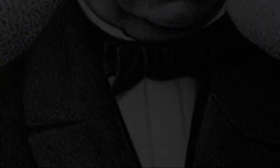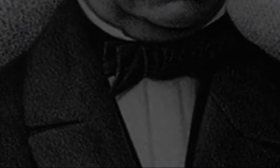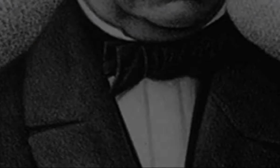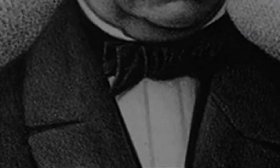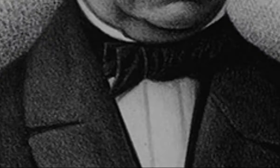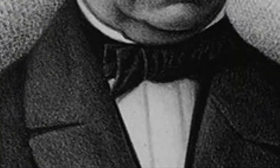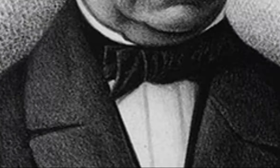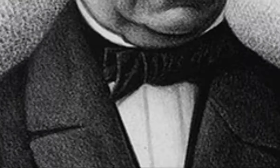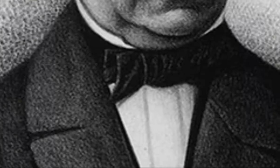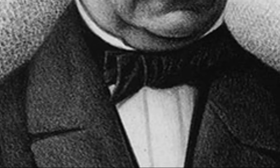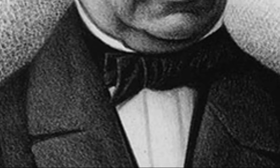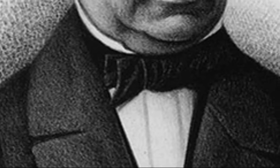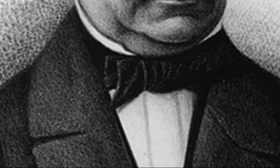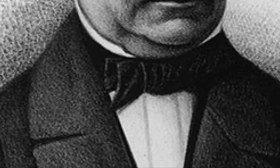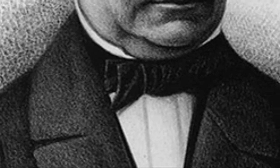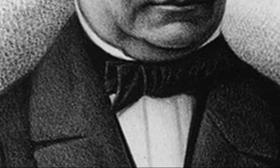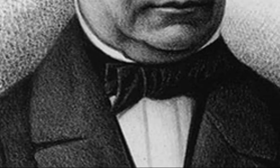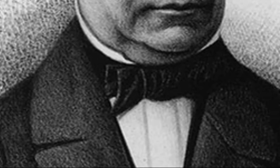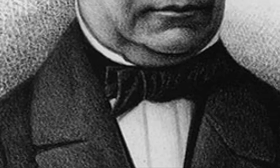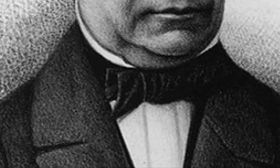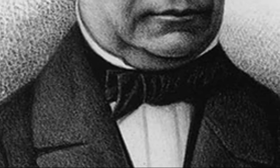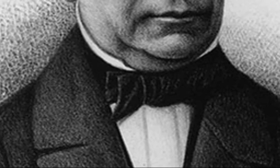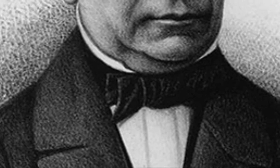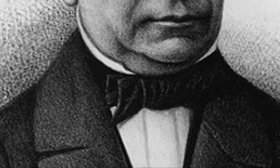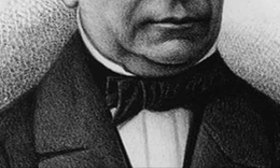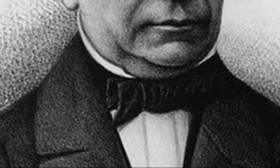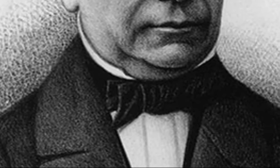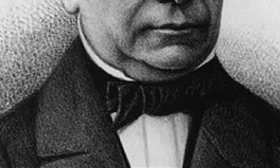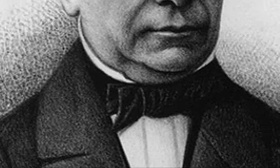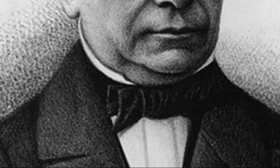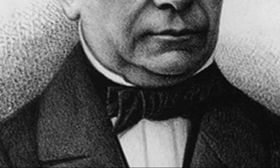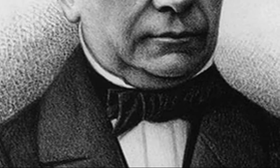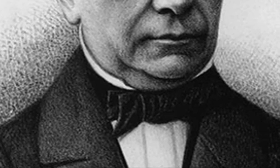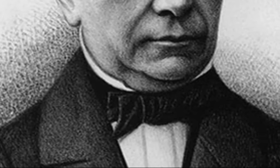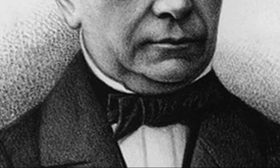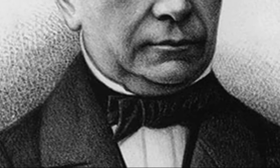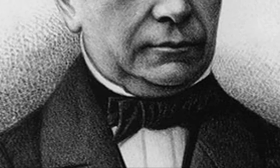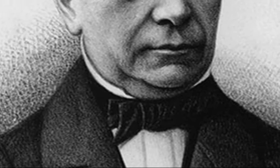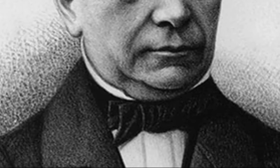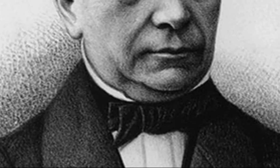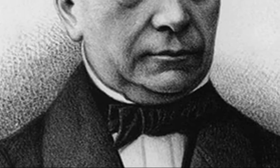Ferdinand Berthier, born in the early 19th century, was a pioneering French activist,